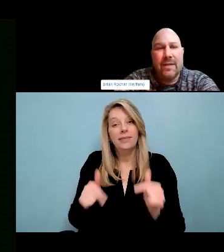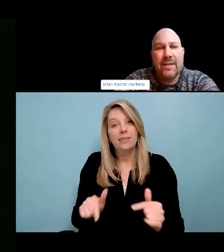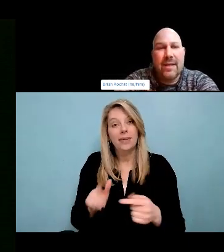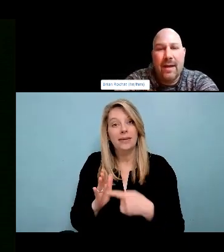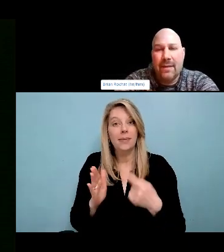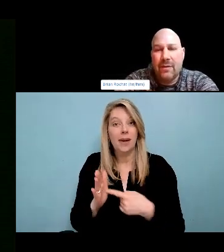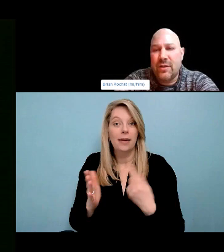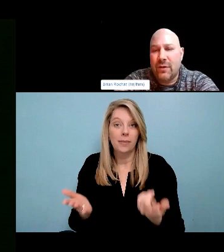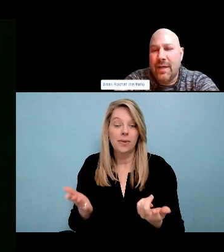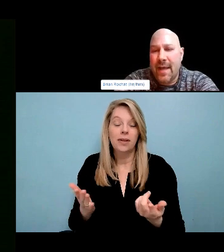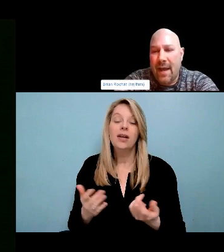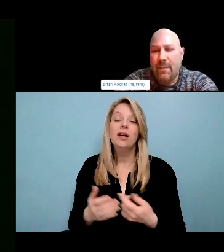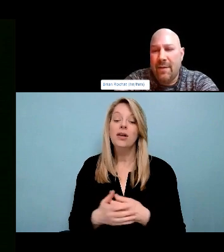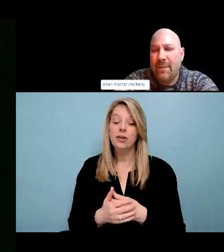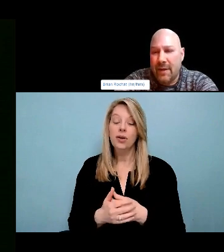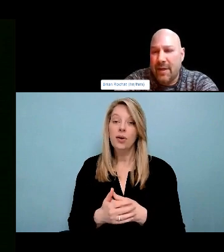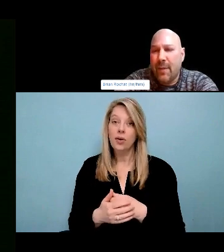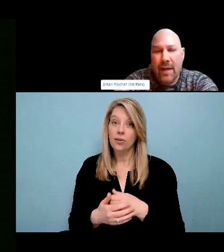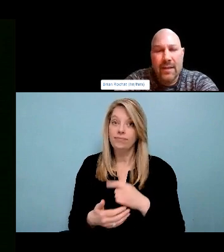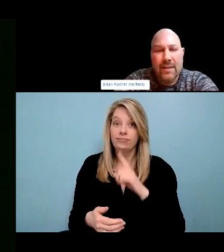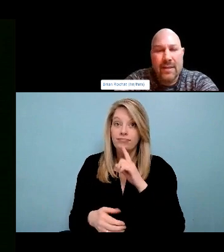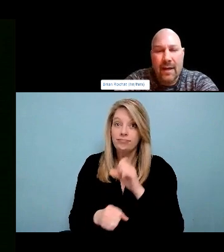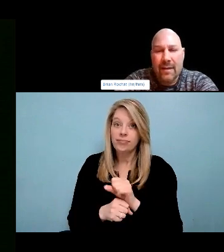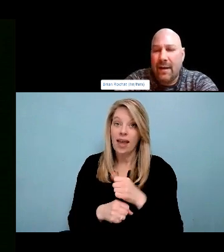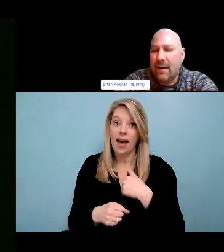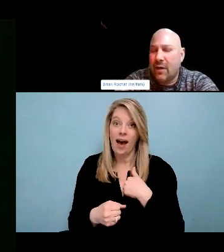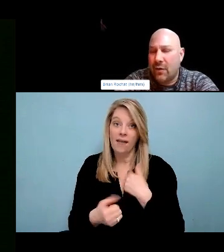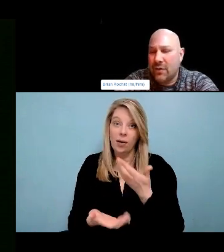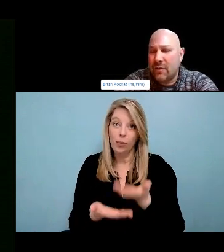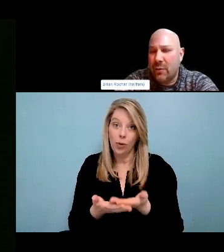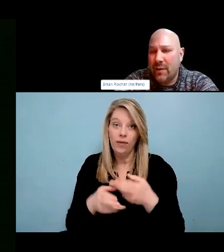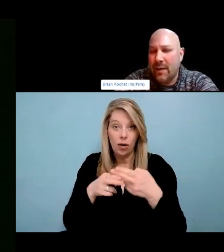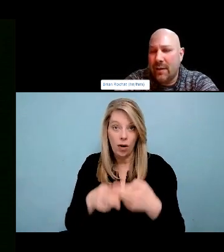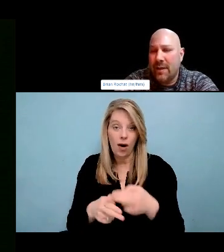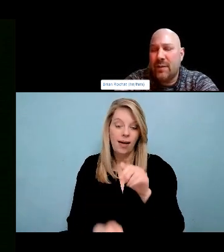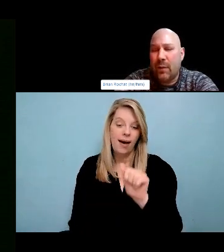we talk about treaty relations. I am a settler. I won't go to deep into who